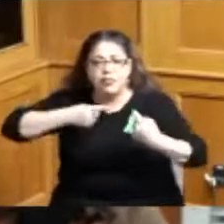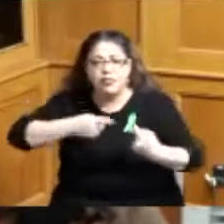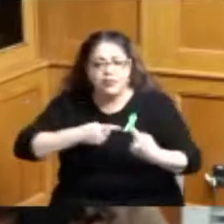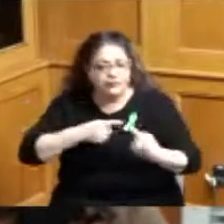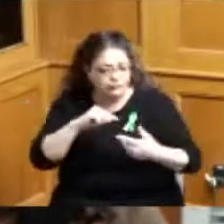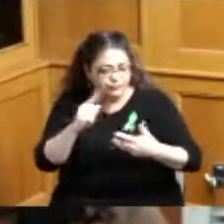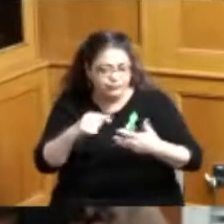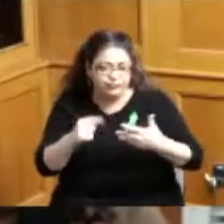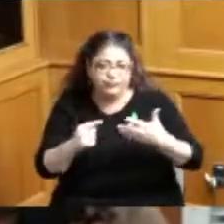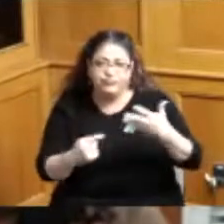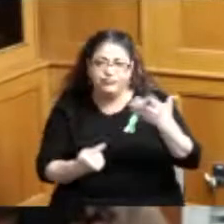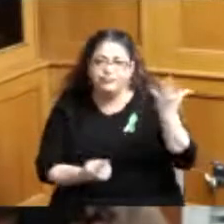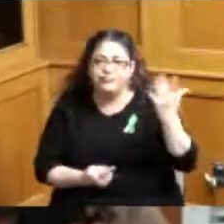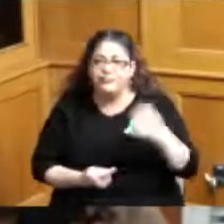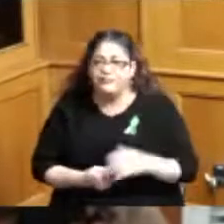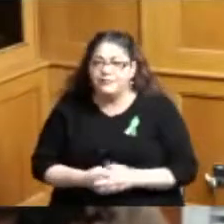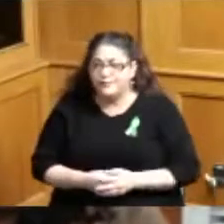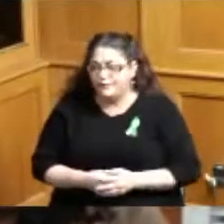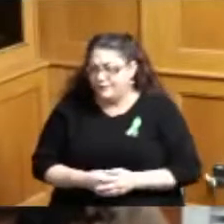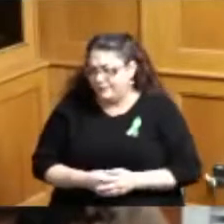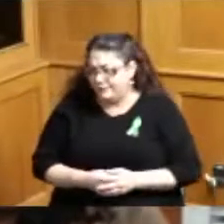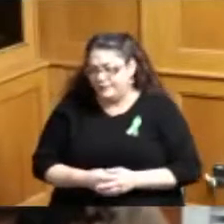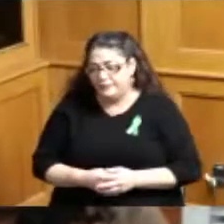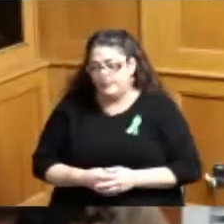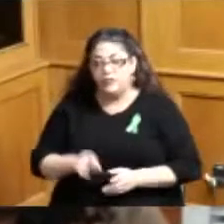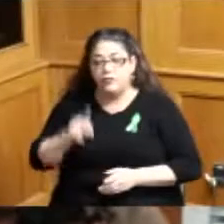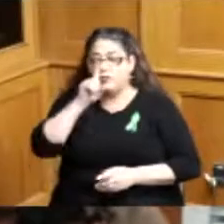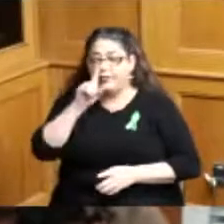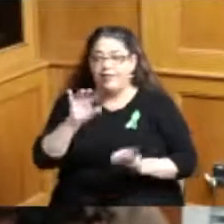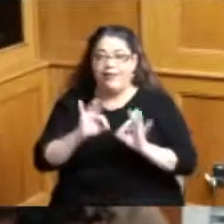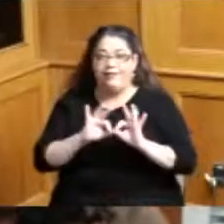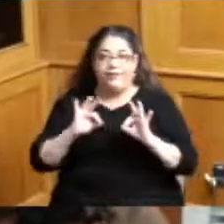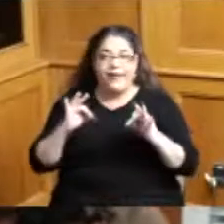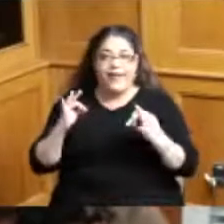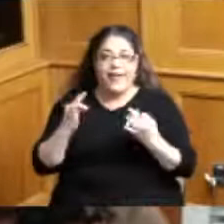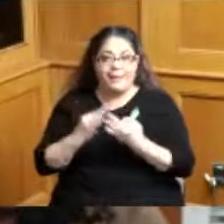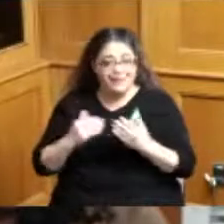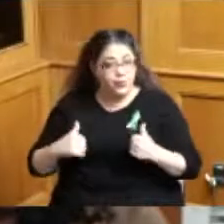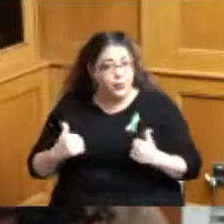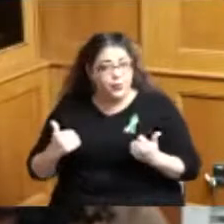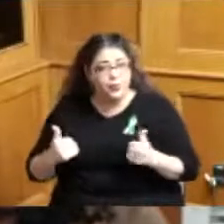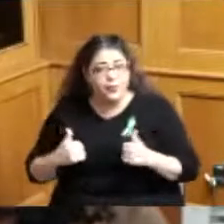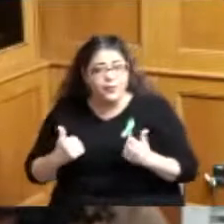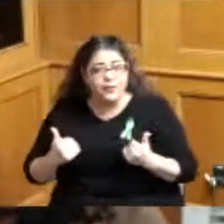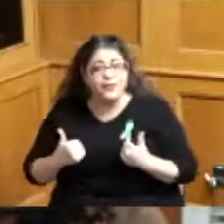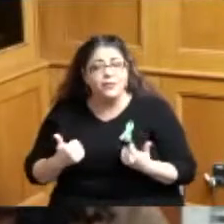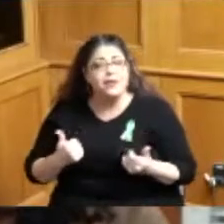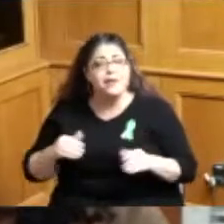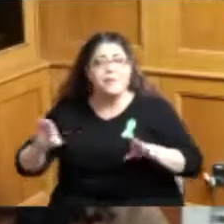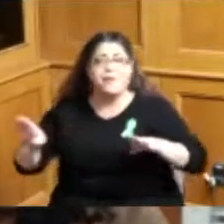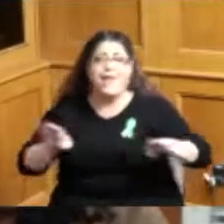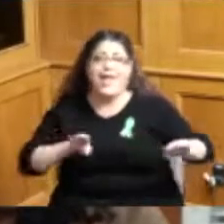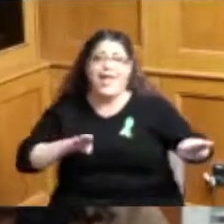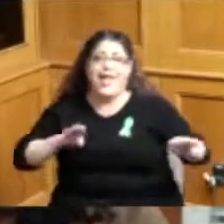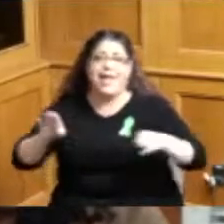over these past years it really has hit families and youth with behavioral health issues especially